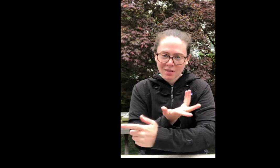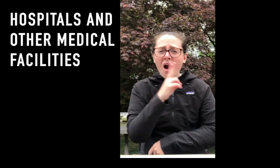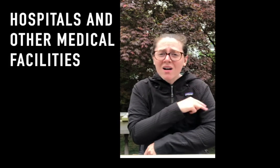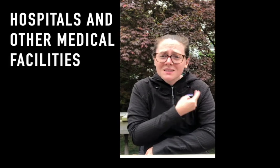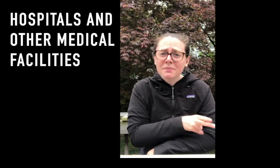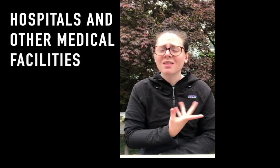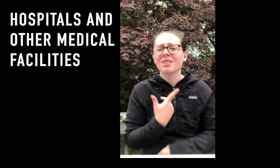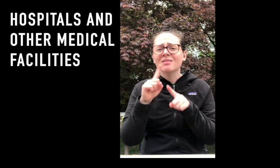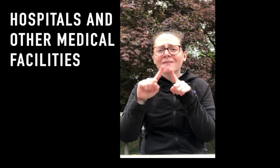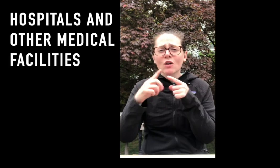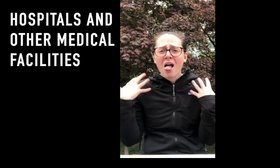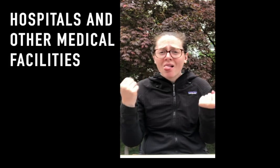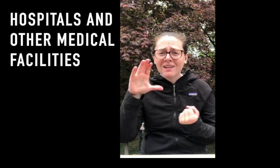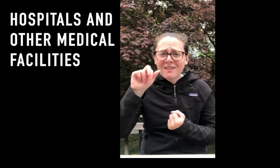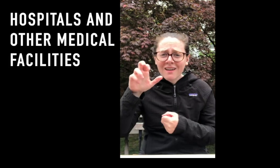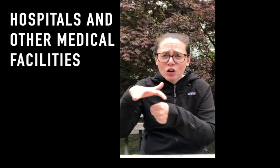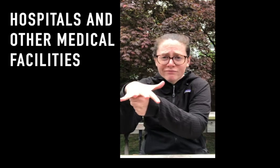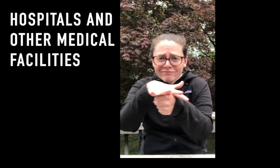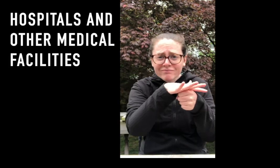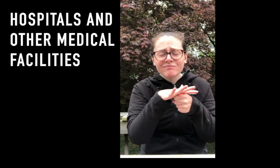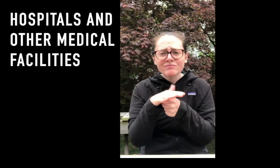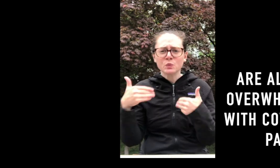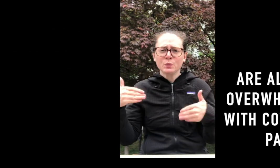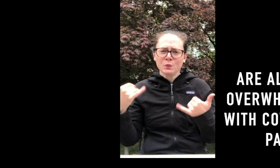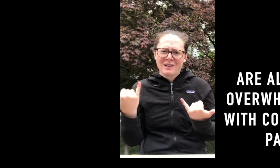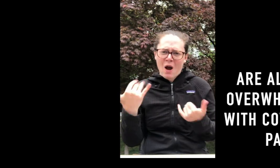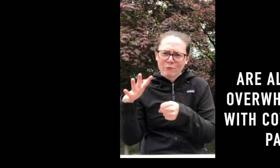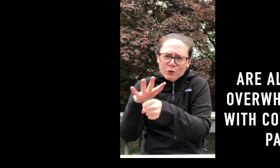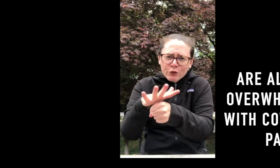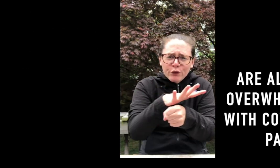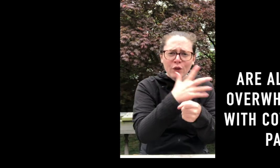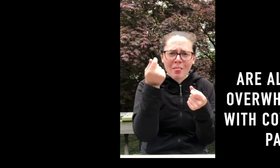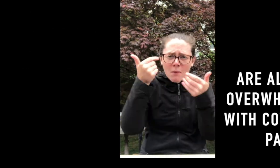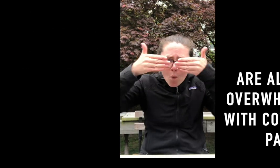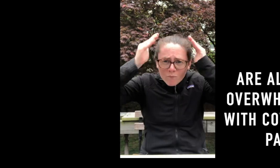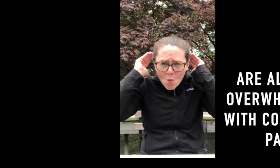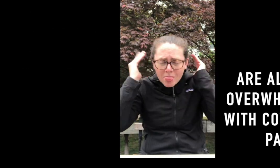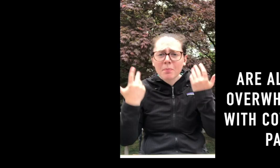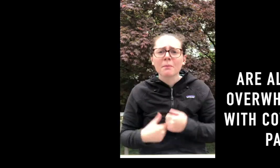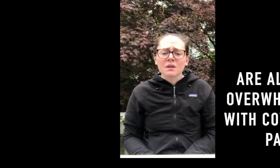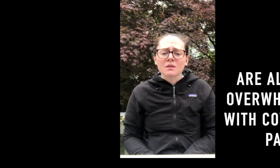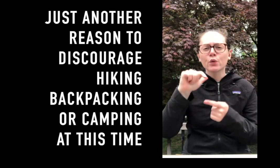Hospitals and different medical centers are already at capacity and overwhelmed with COVID-19 patients.